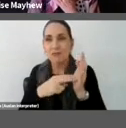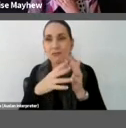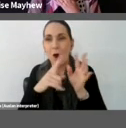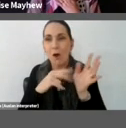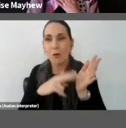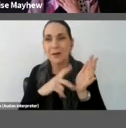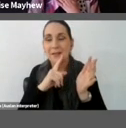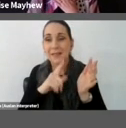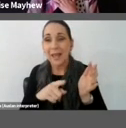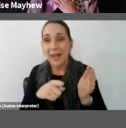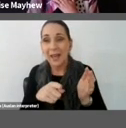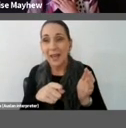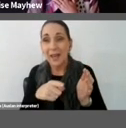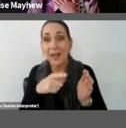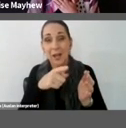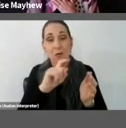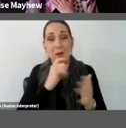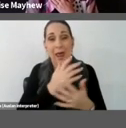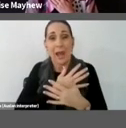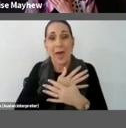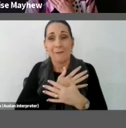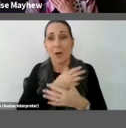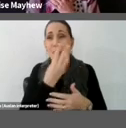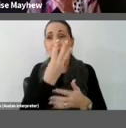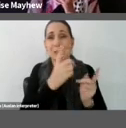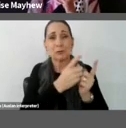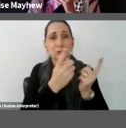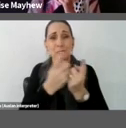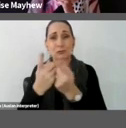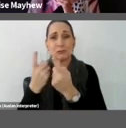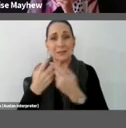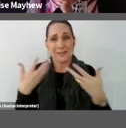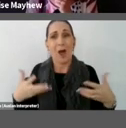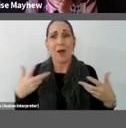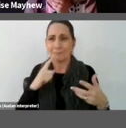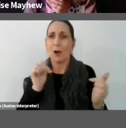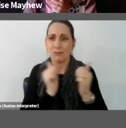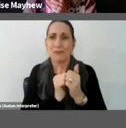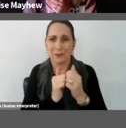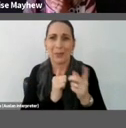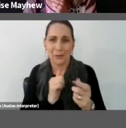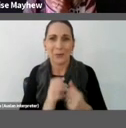we would probably wear all three designs’, I think I agree with you on that one Bronwyn.